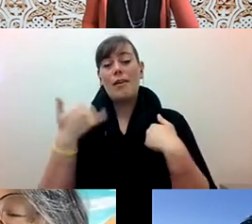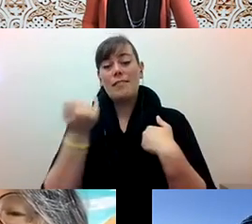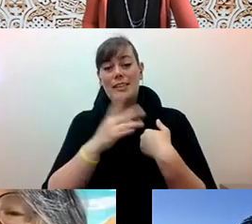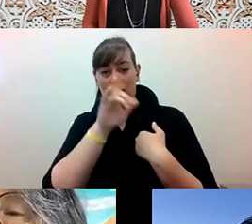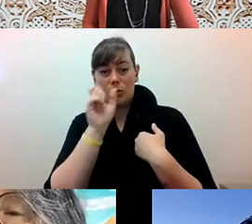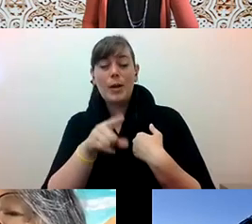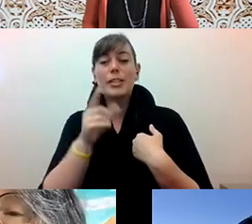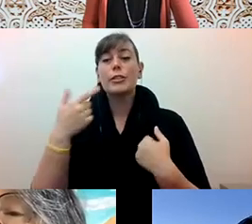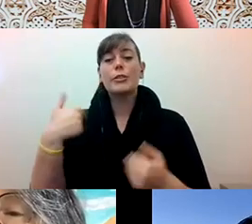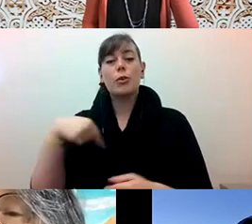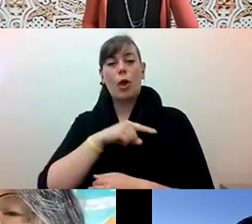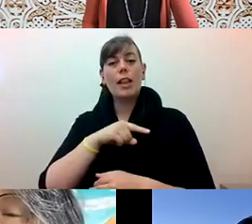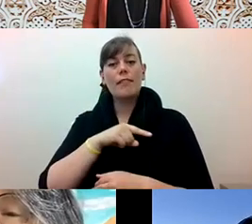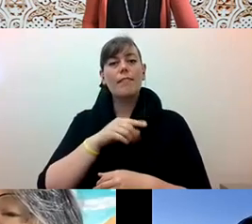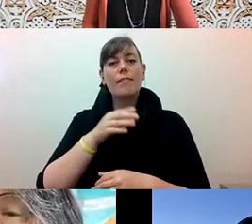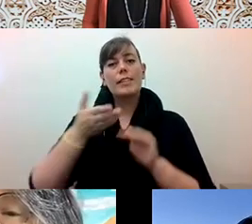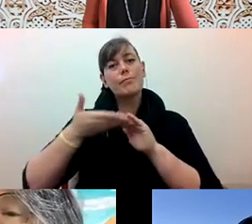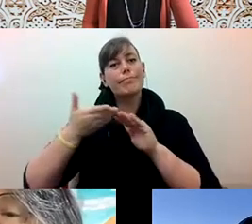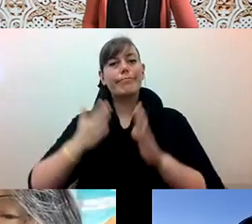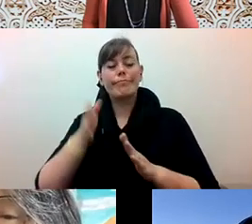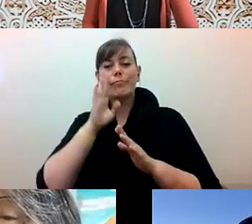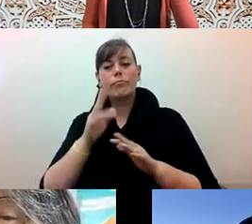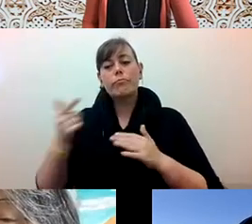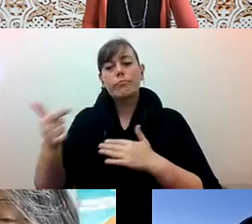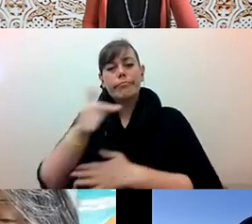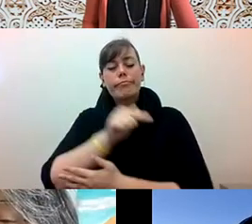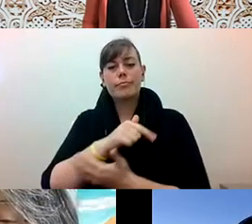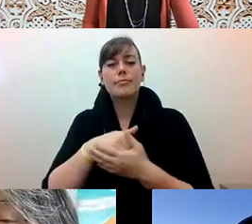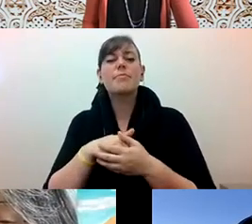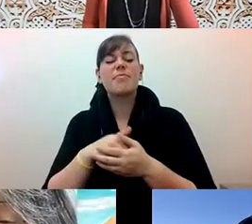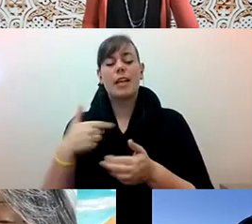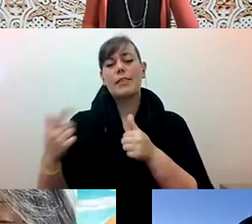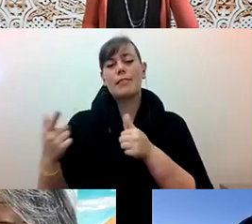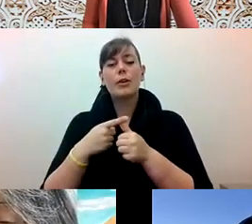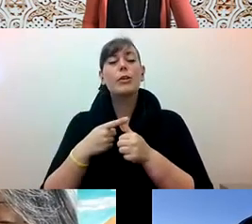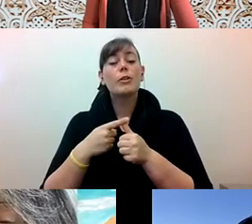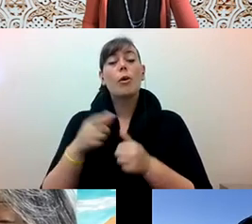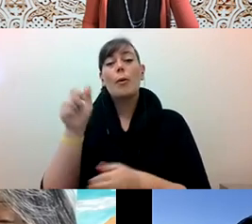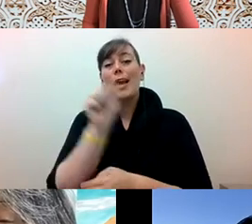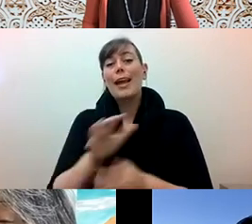Kyle Livie (he/him/his): And that is as Asian American communities continue to diversify, given the changing ways of migration,